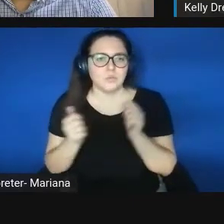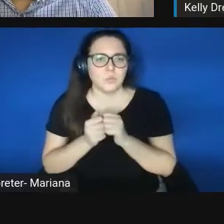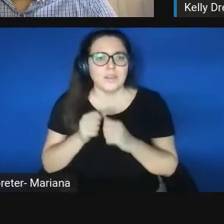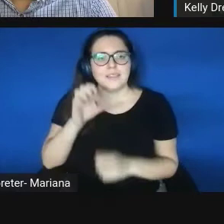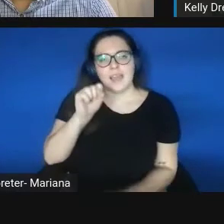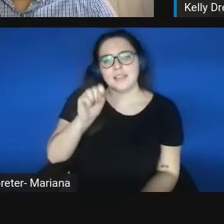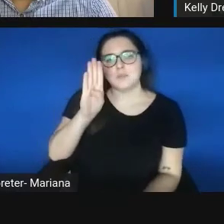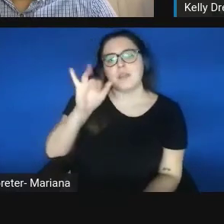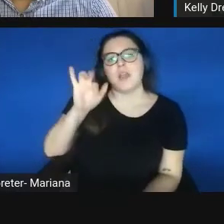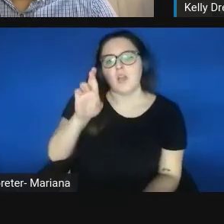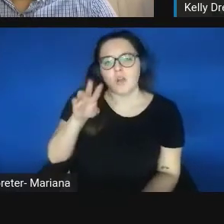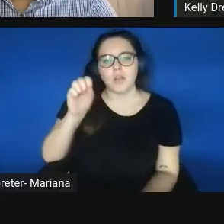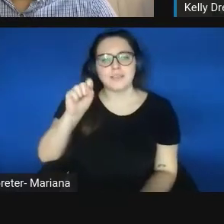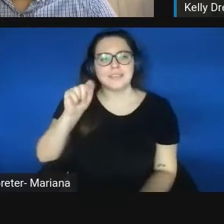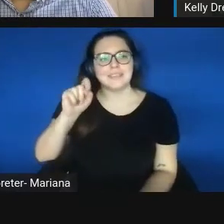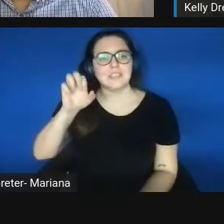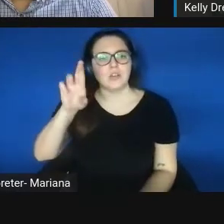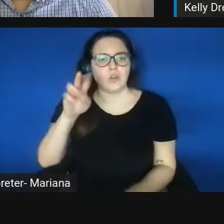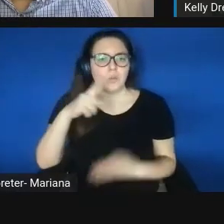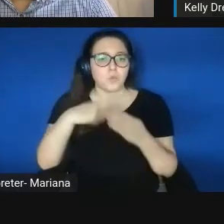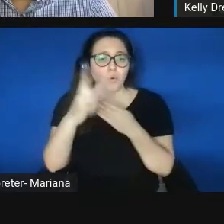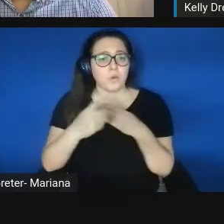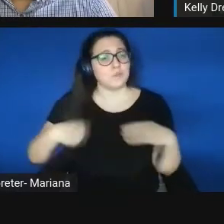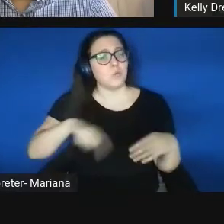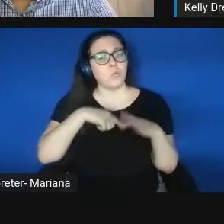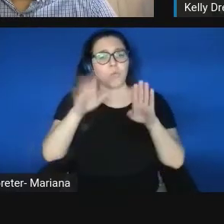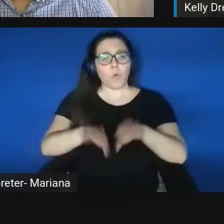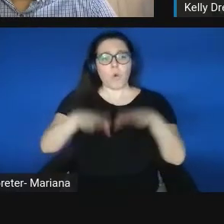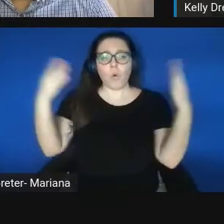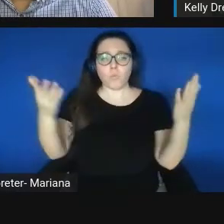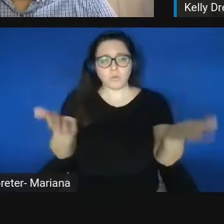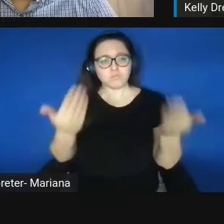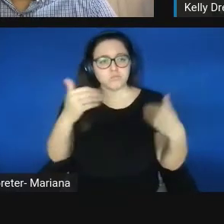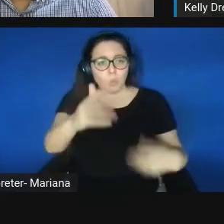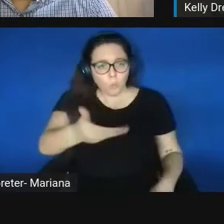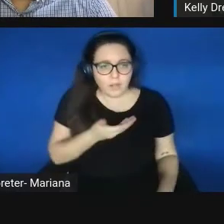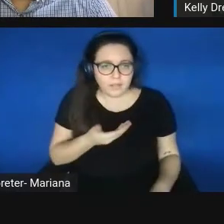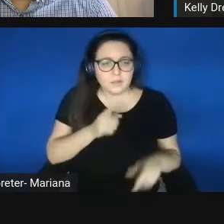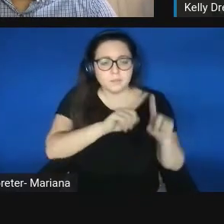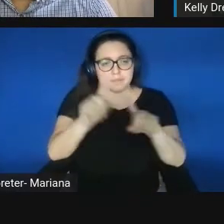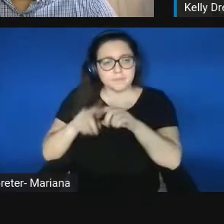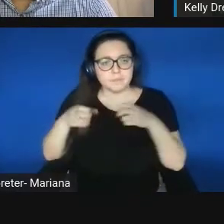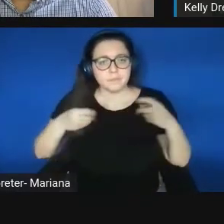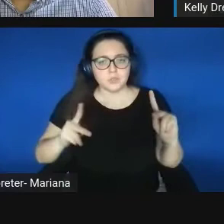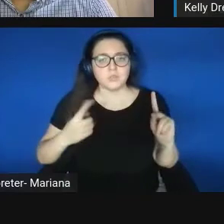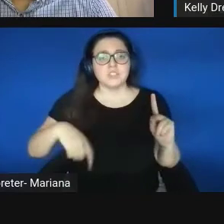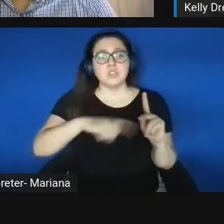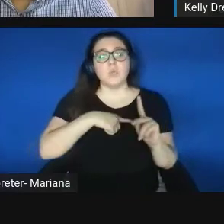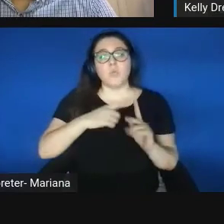We are an open door to all kinds of opportunities. And although we launched in July of last year,